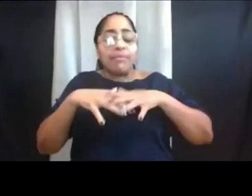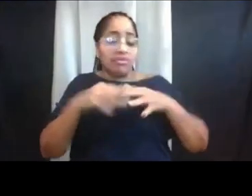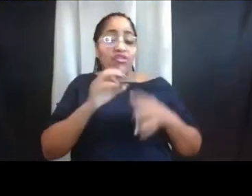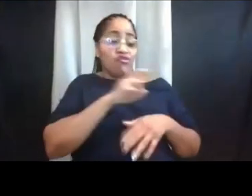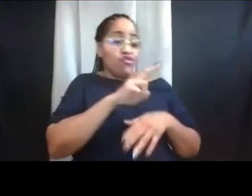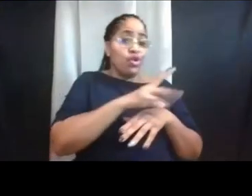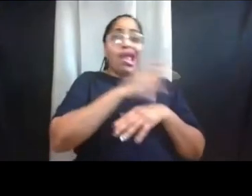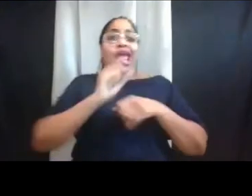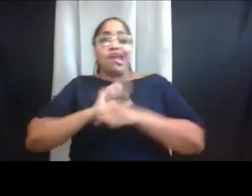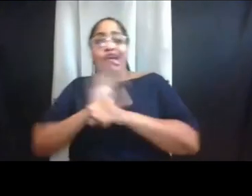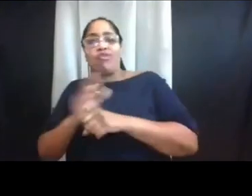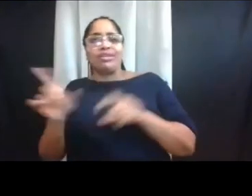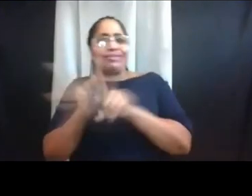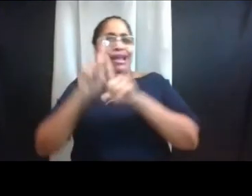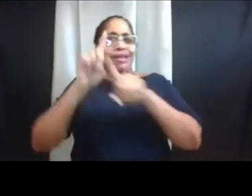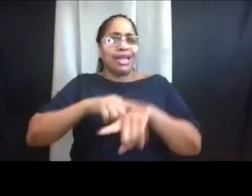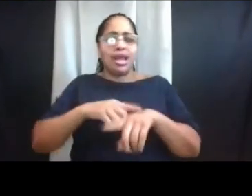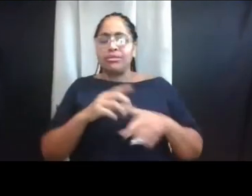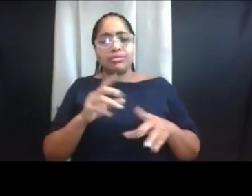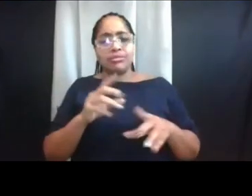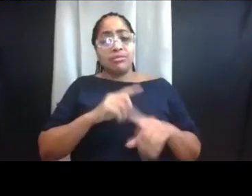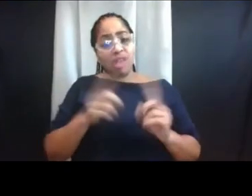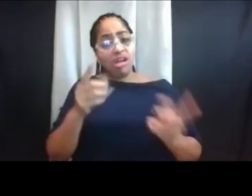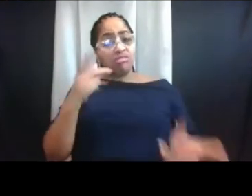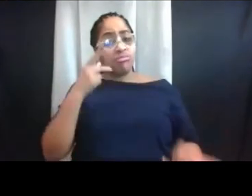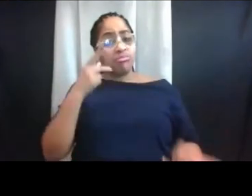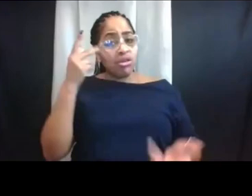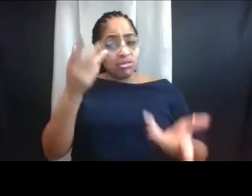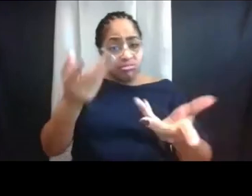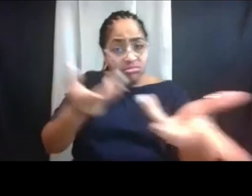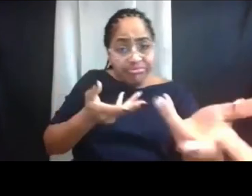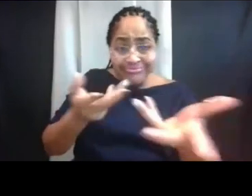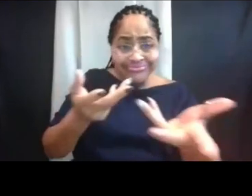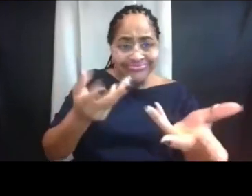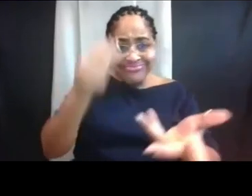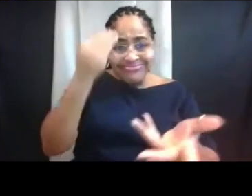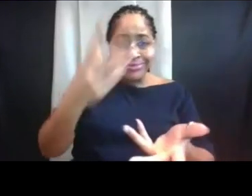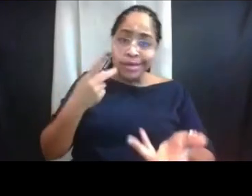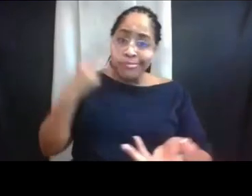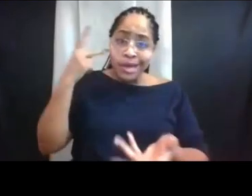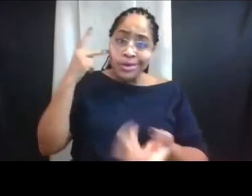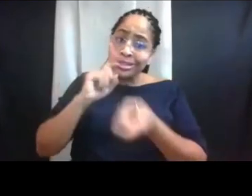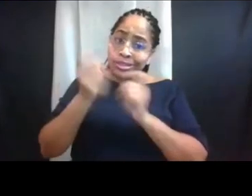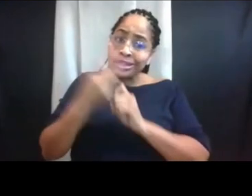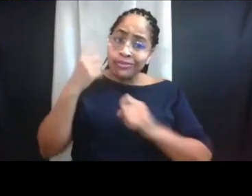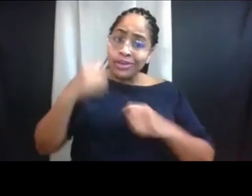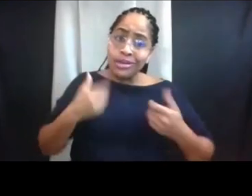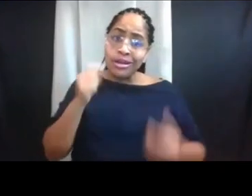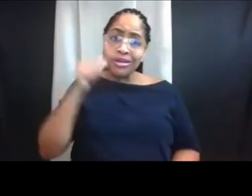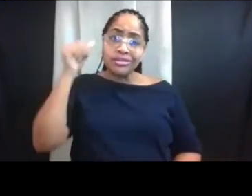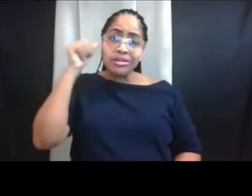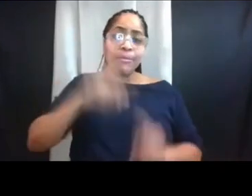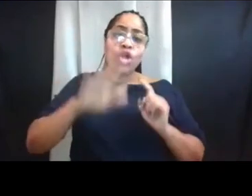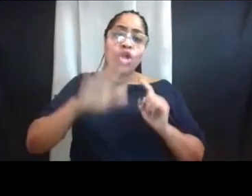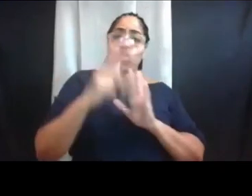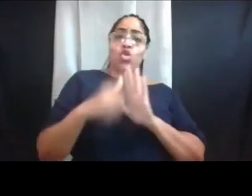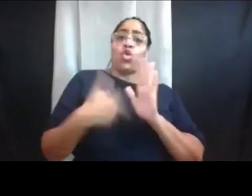And finally, just sort of parent to parent, parenting changes for young adults. But your role as a parent doesn't go away.